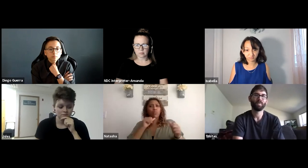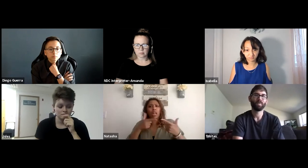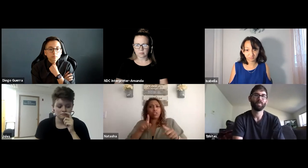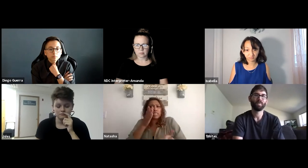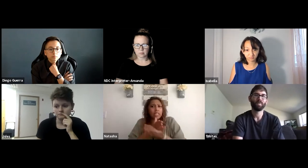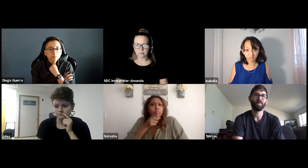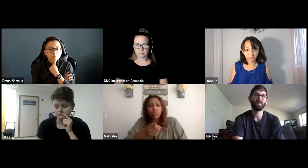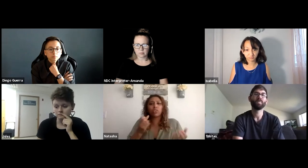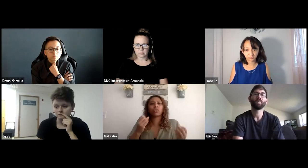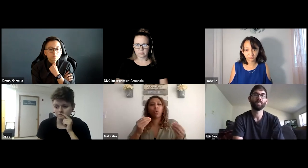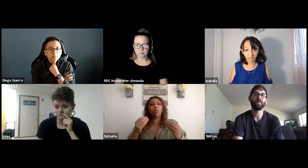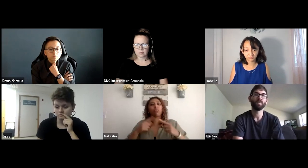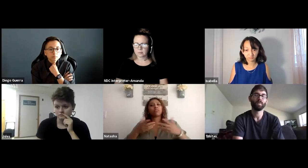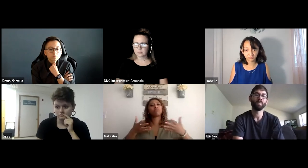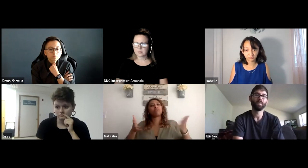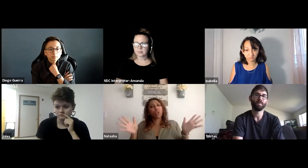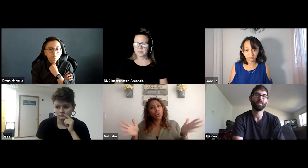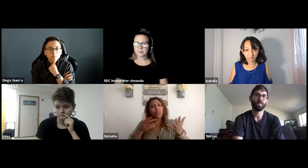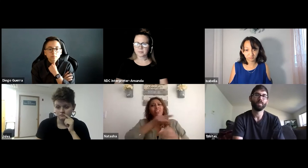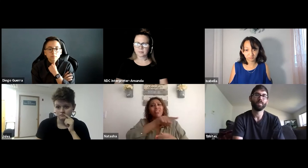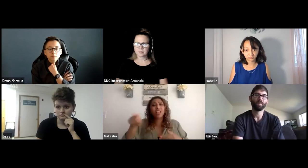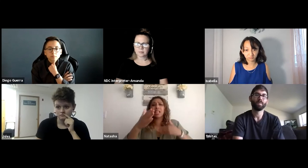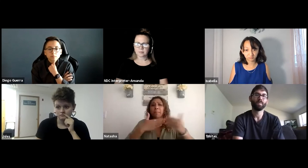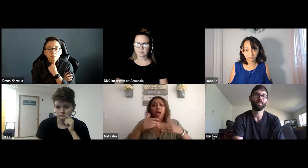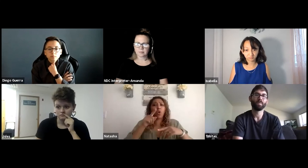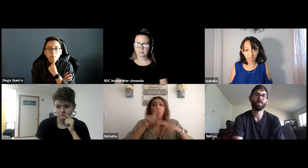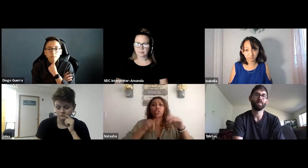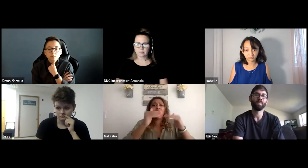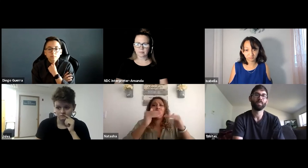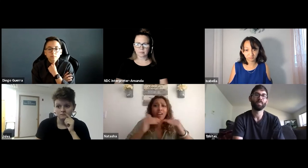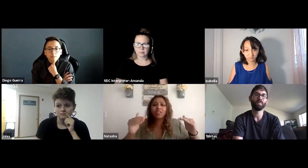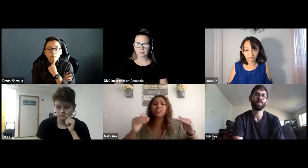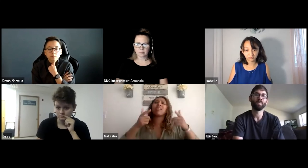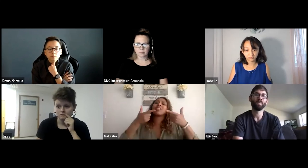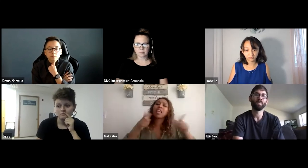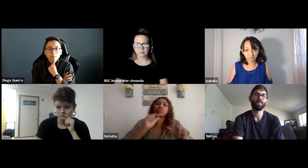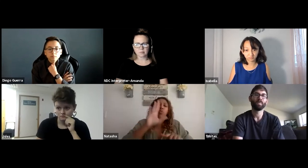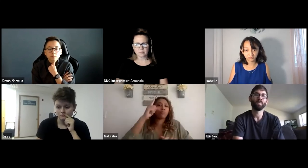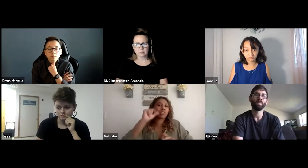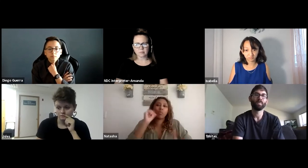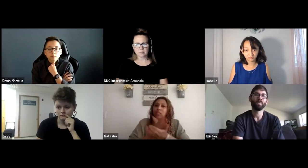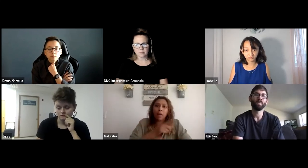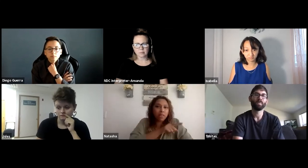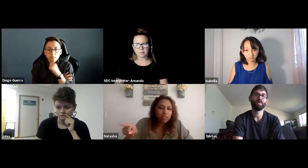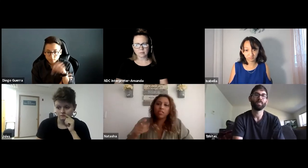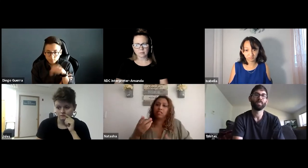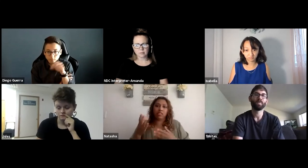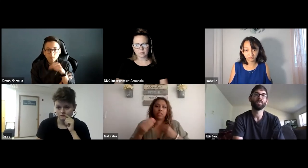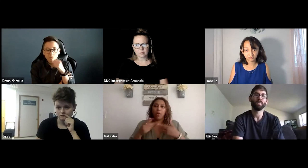one of the Deaf people does have a different level in English than the other. Encourage the Deaf folks regardless.